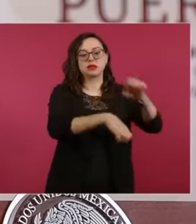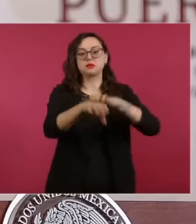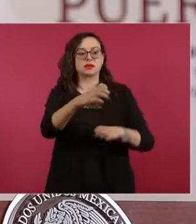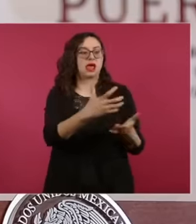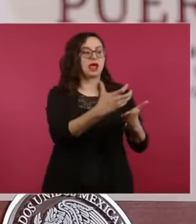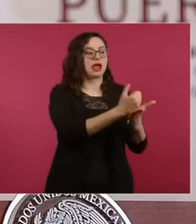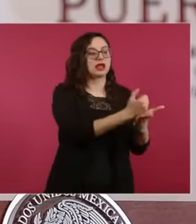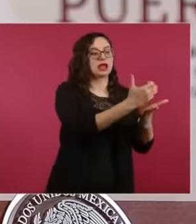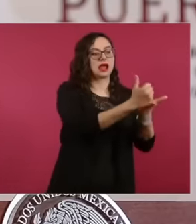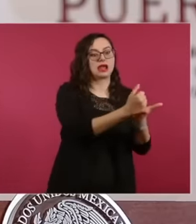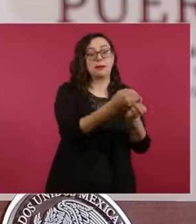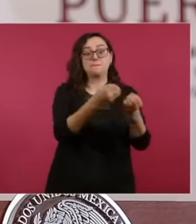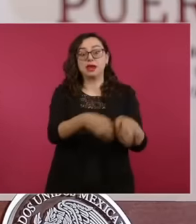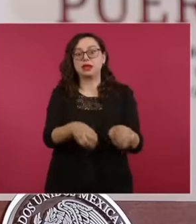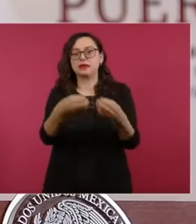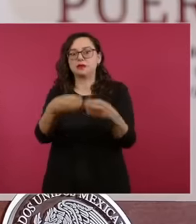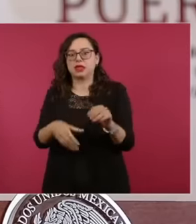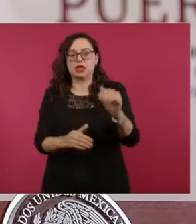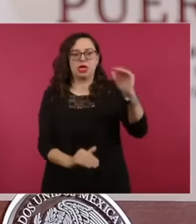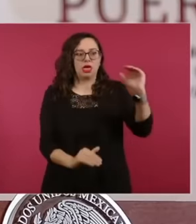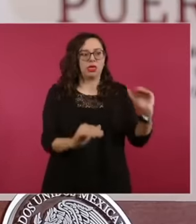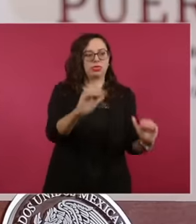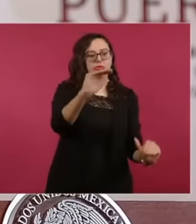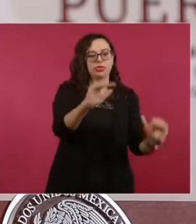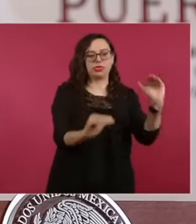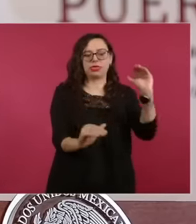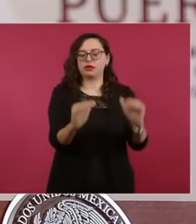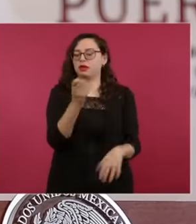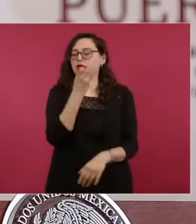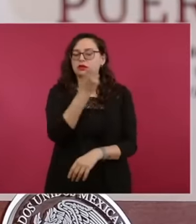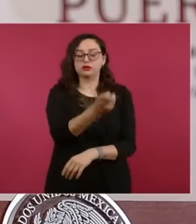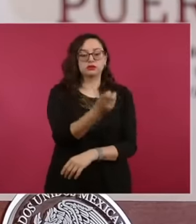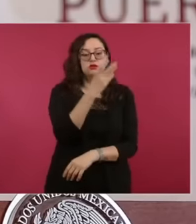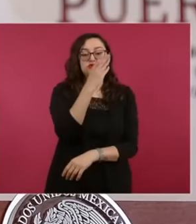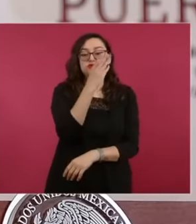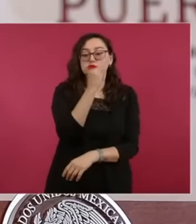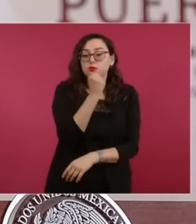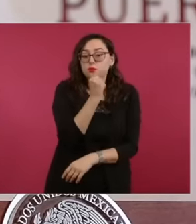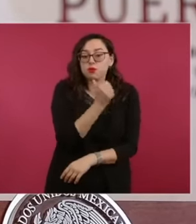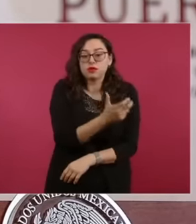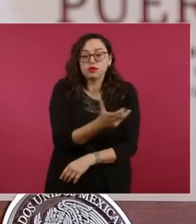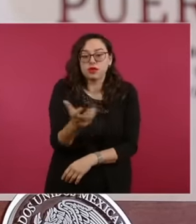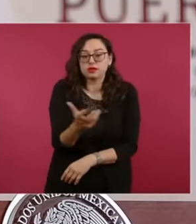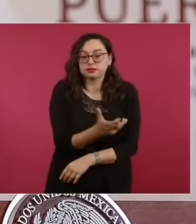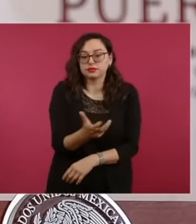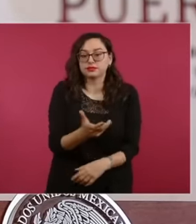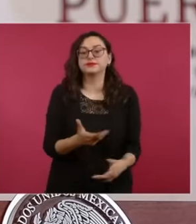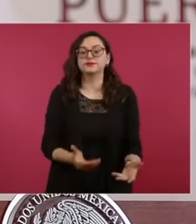below, the undersecretary of the interior will comment on this issue and on the litigation,